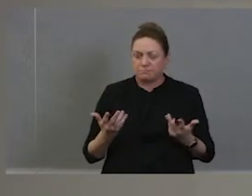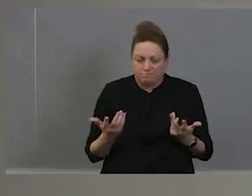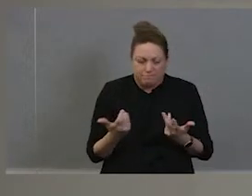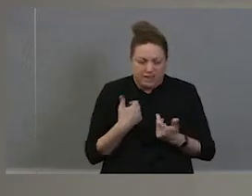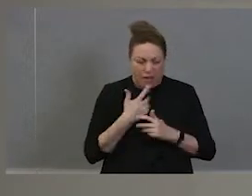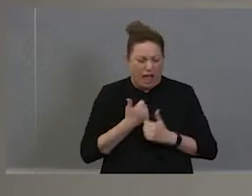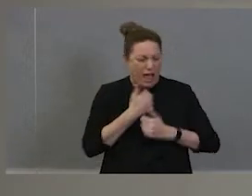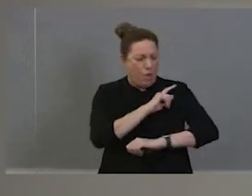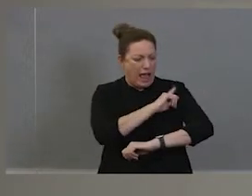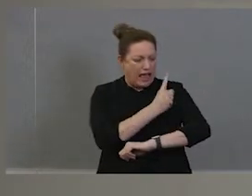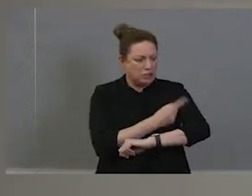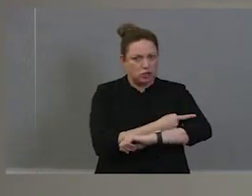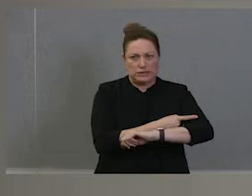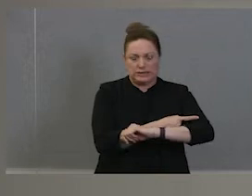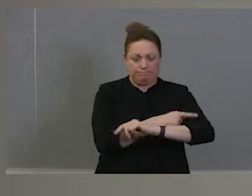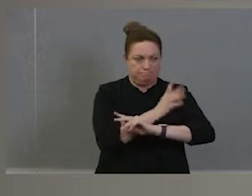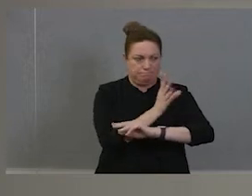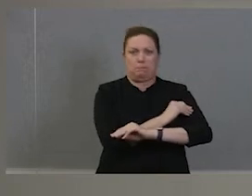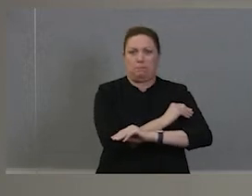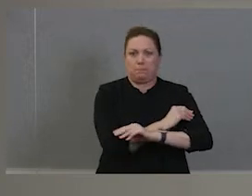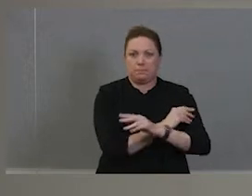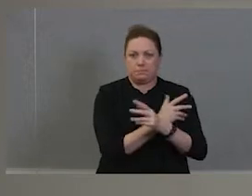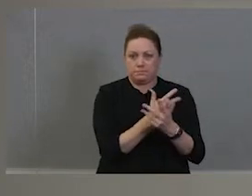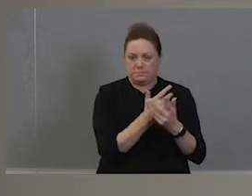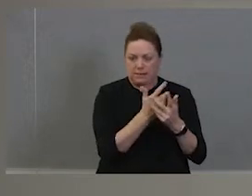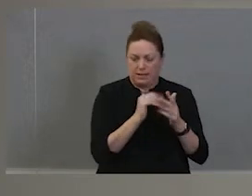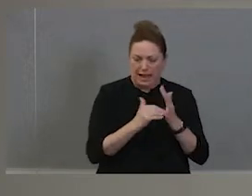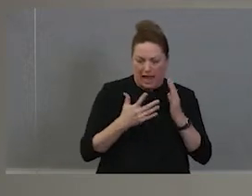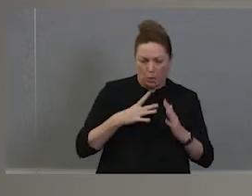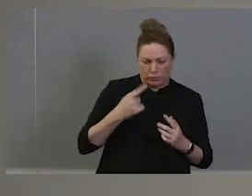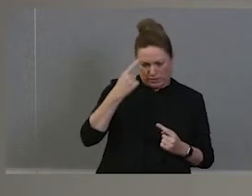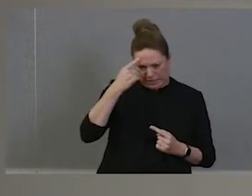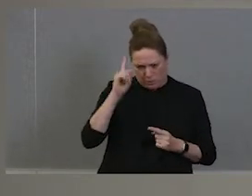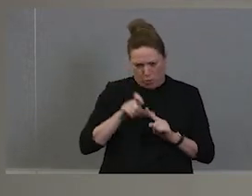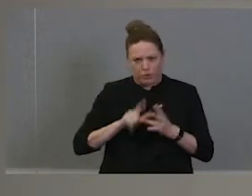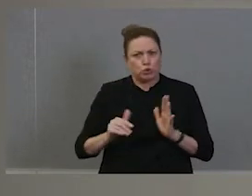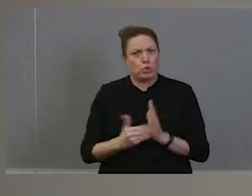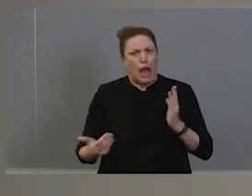and to think what we going to do now, you know, well how we going to